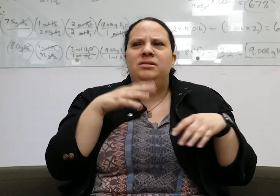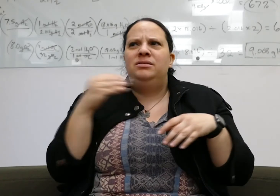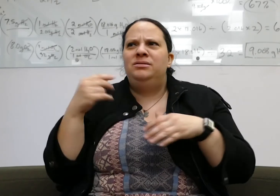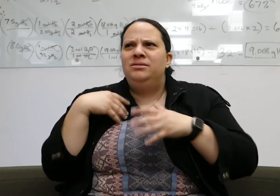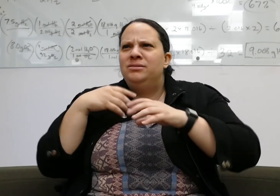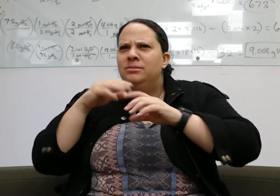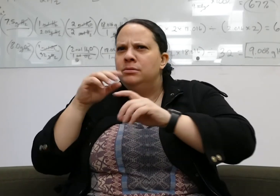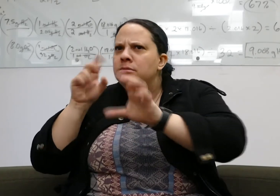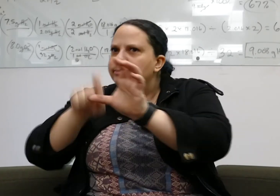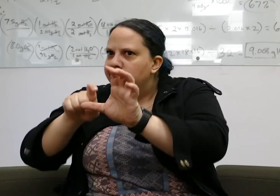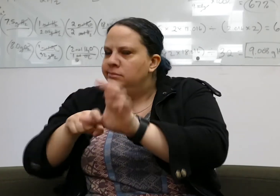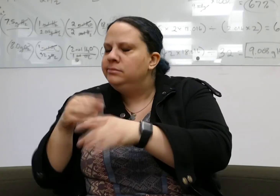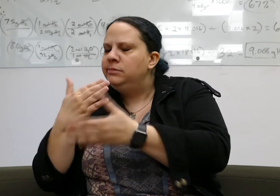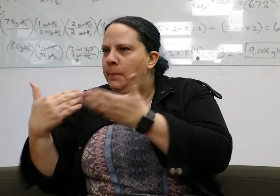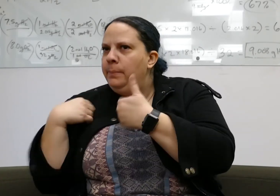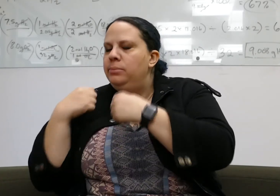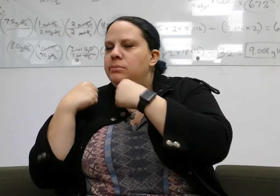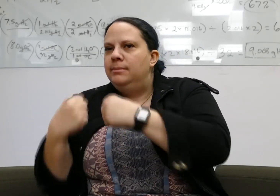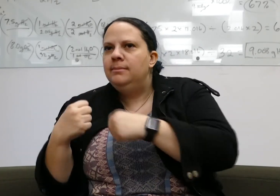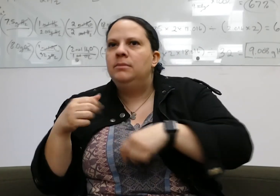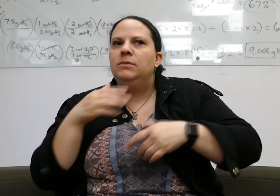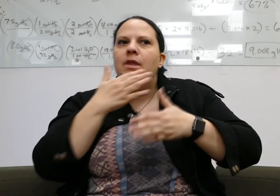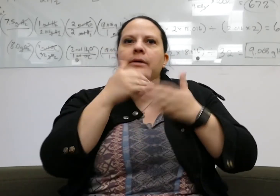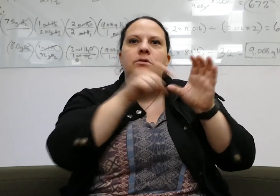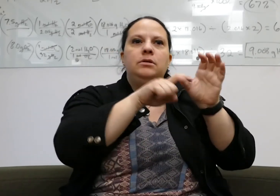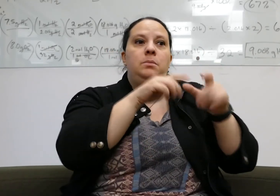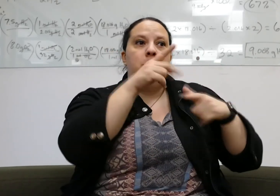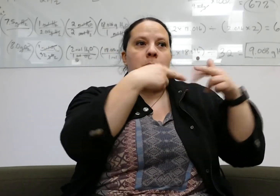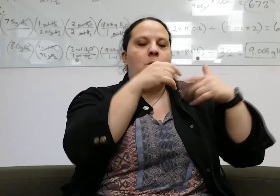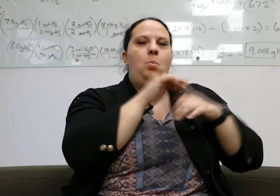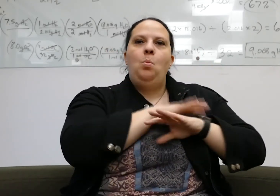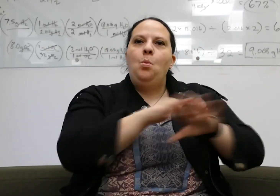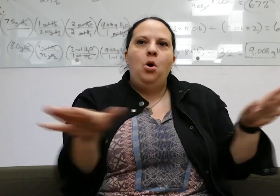I went to many different stores, and saw some things were still communist-integrated, others not.